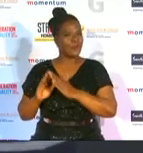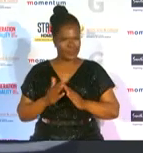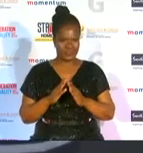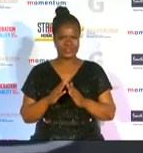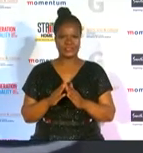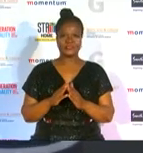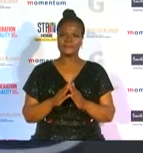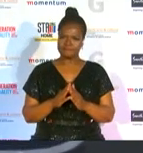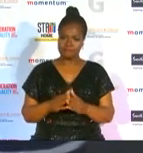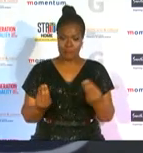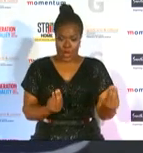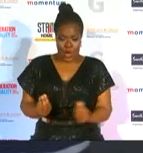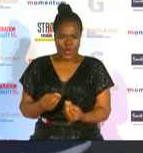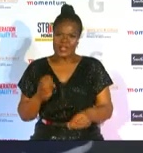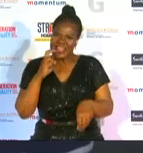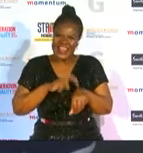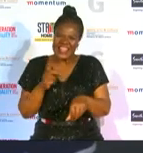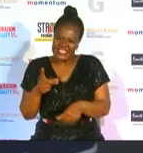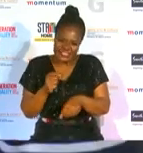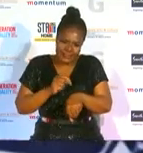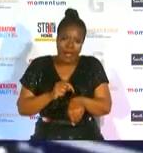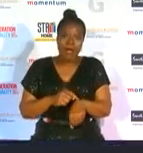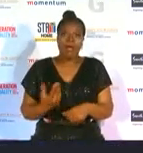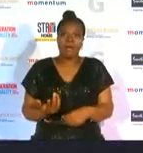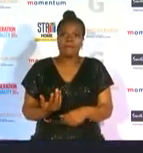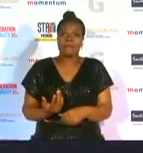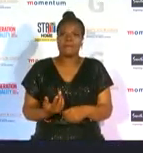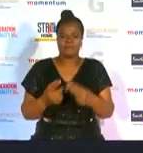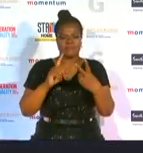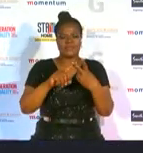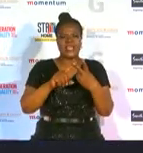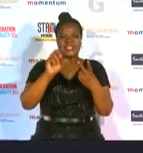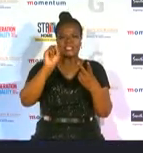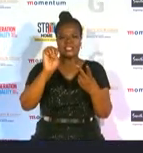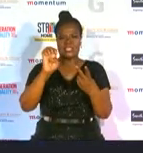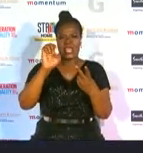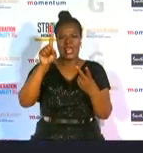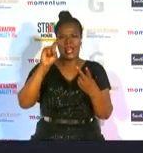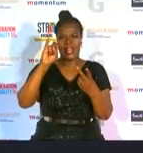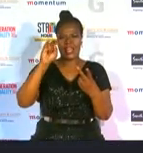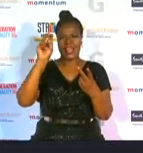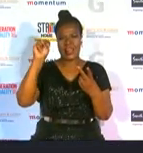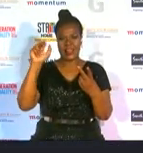someone to give them a chance selena munsami a woman that has gone all